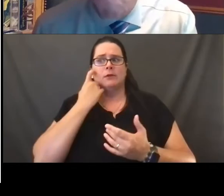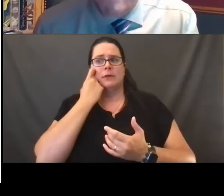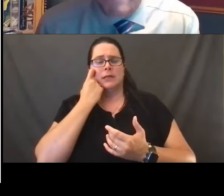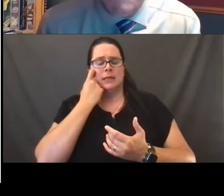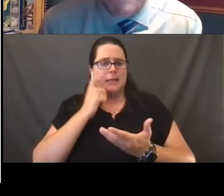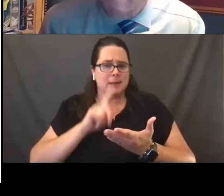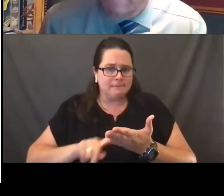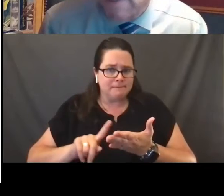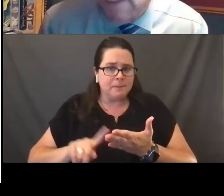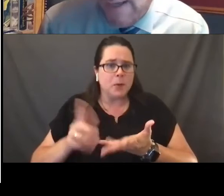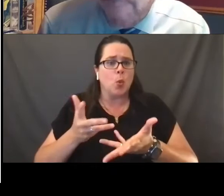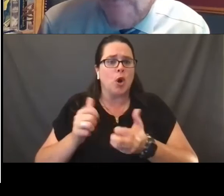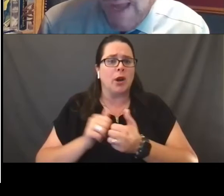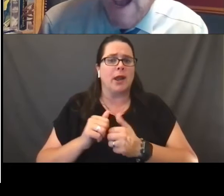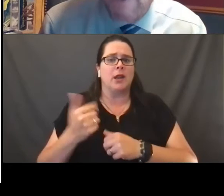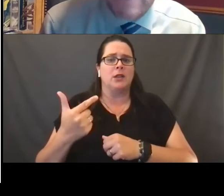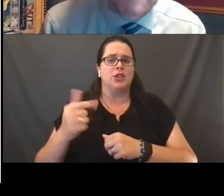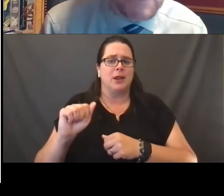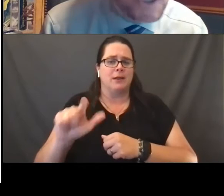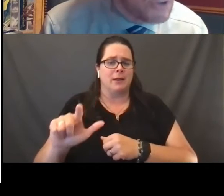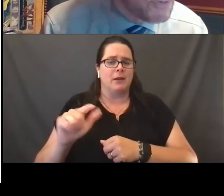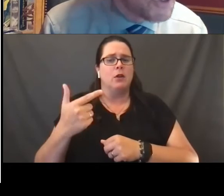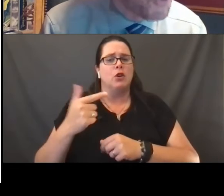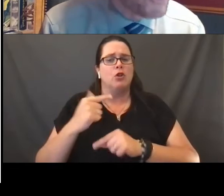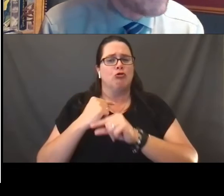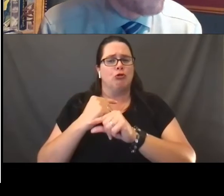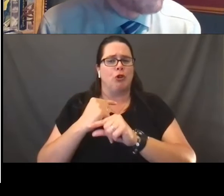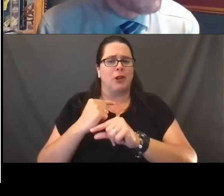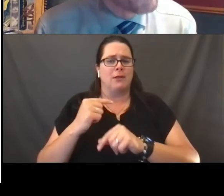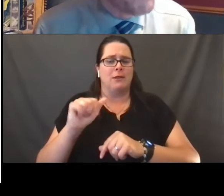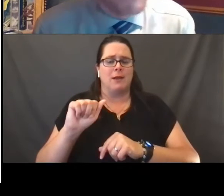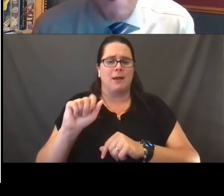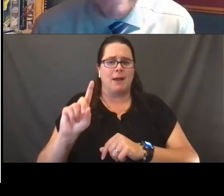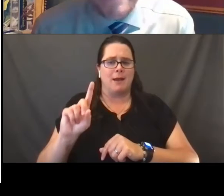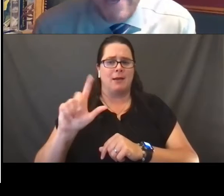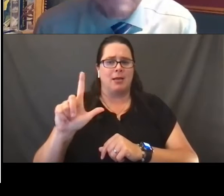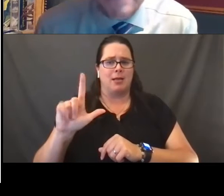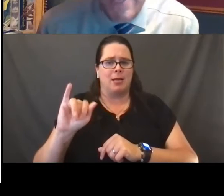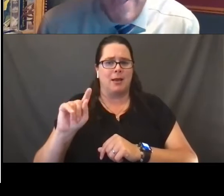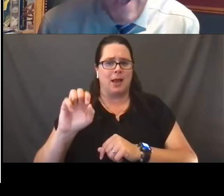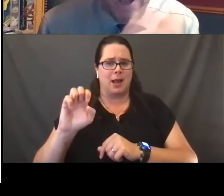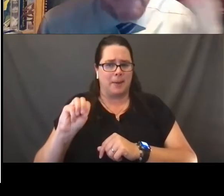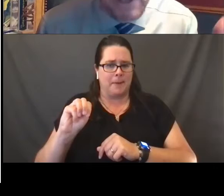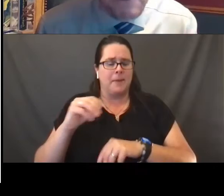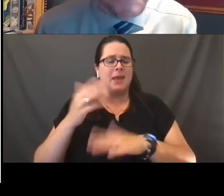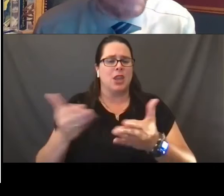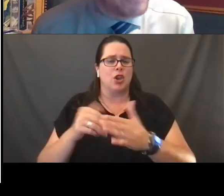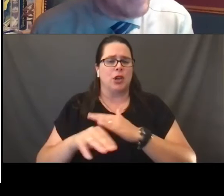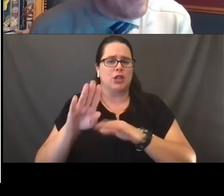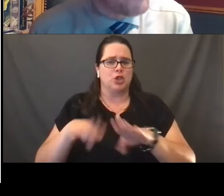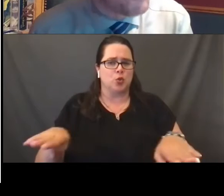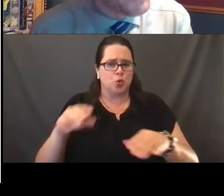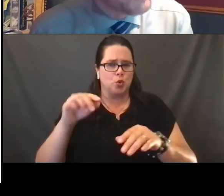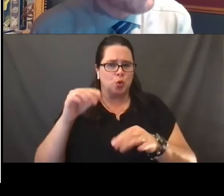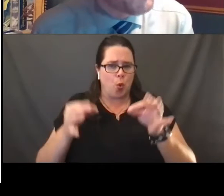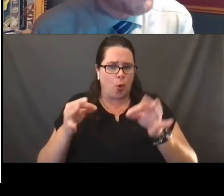is working as a guardian ad litem in the children's court in the Milwaukee County and also in other places.